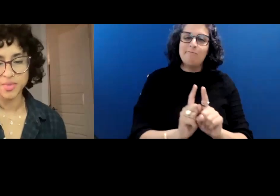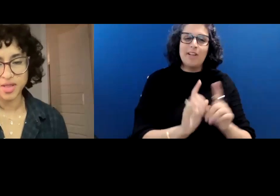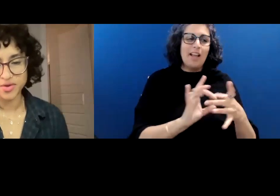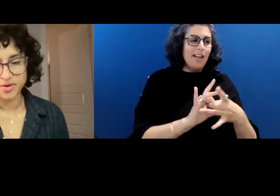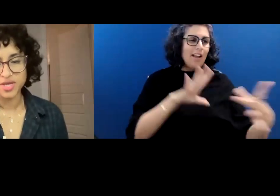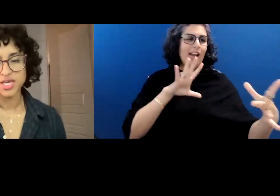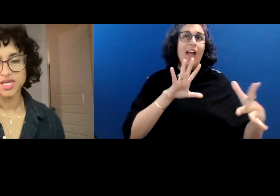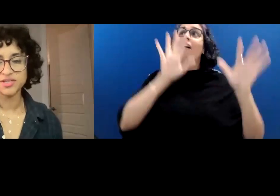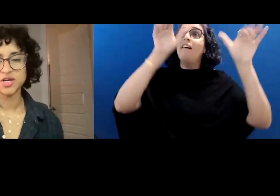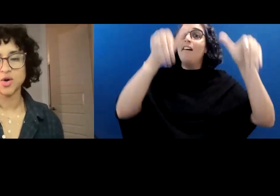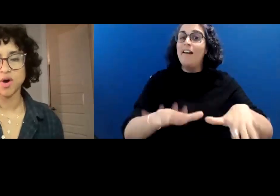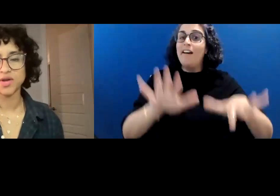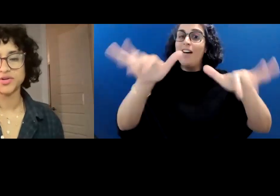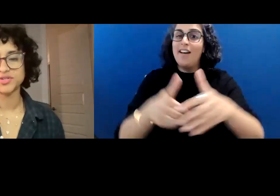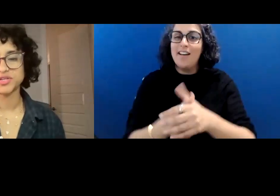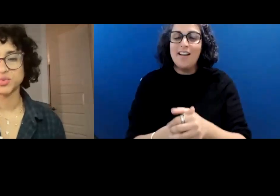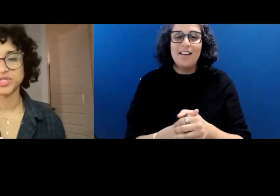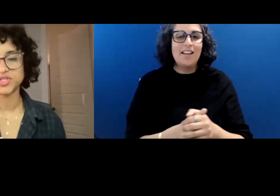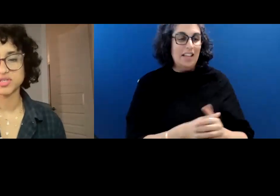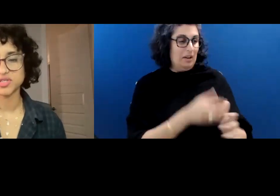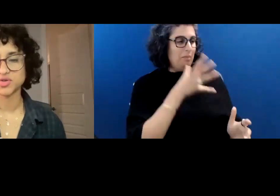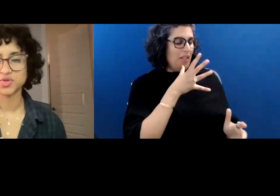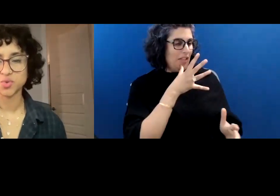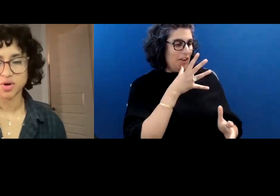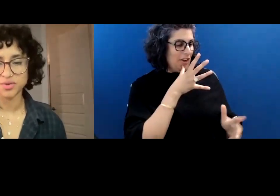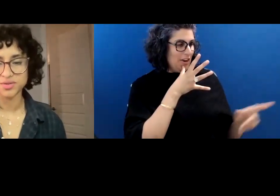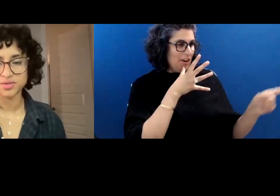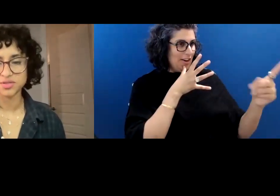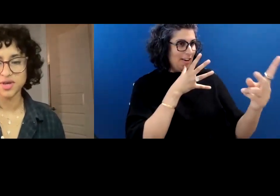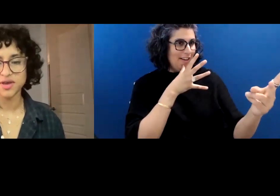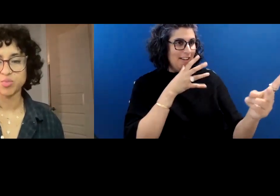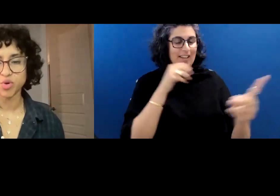Inside Mother, indigo waters in which sister twirls.